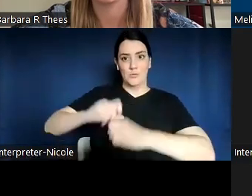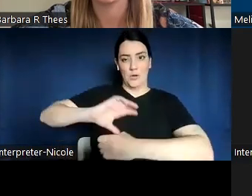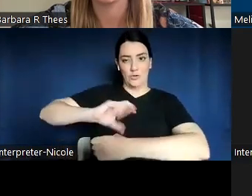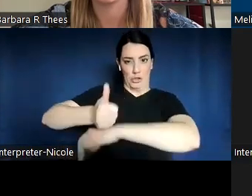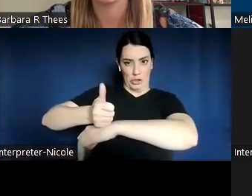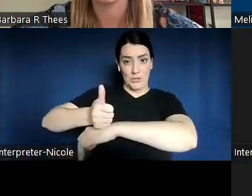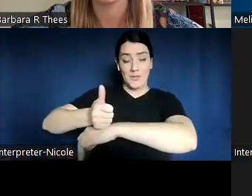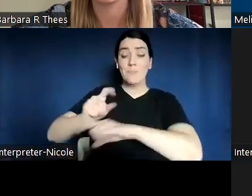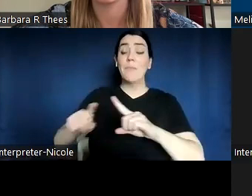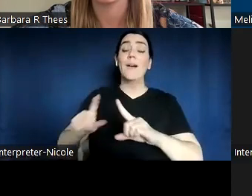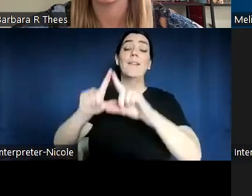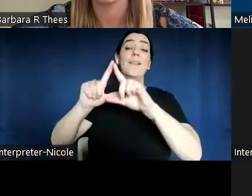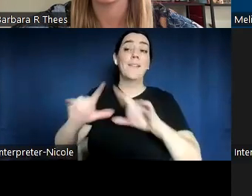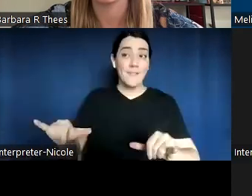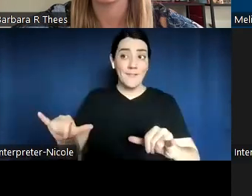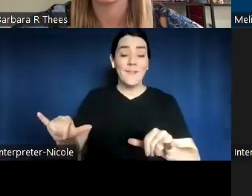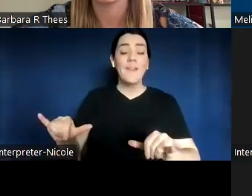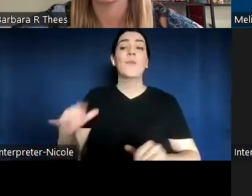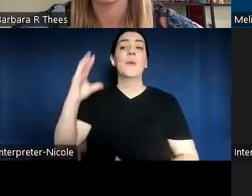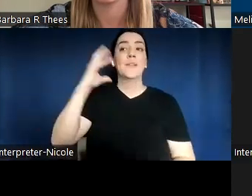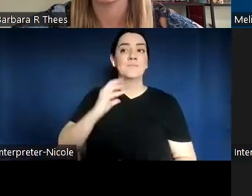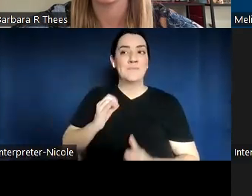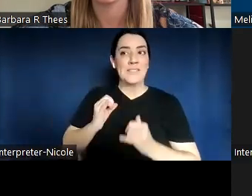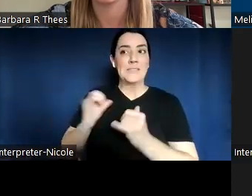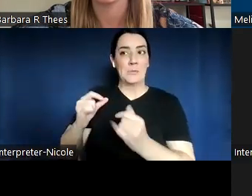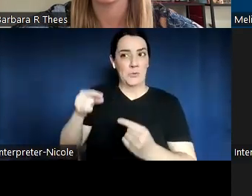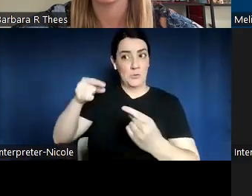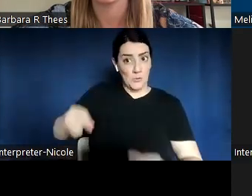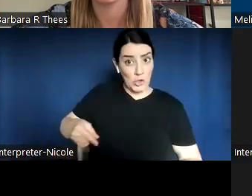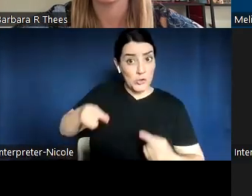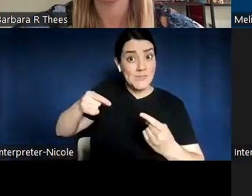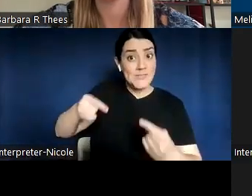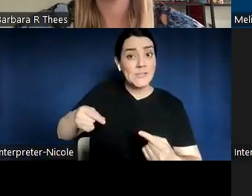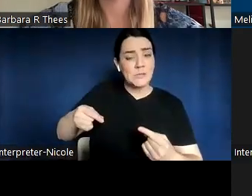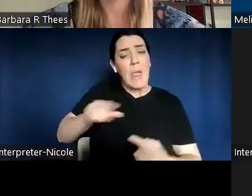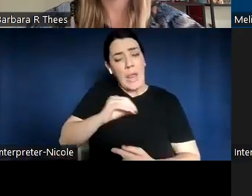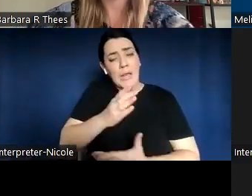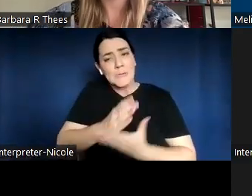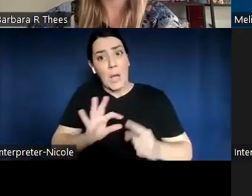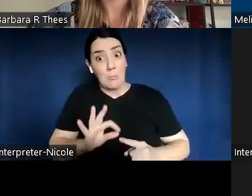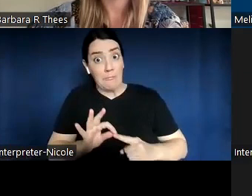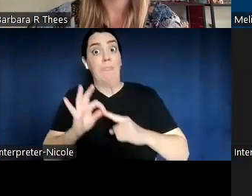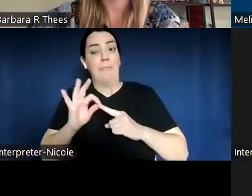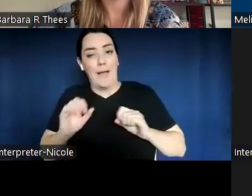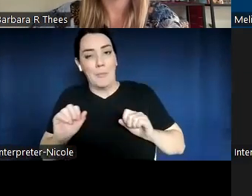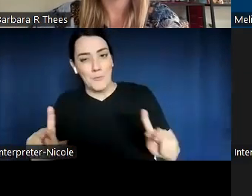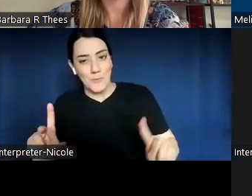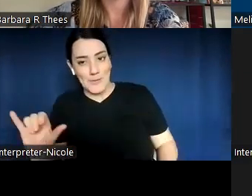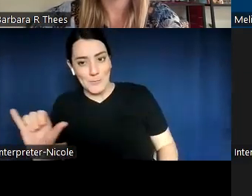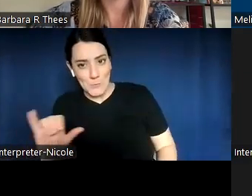of struggles in some areas and then some completely unique opportunities and threats to their